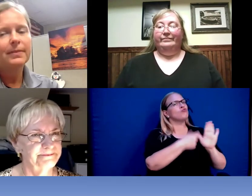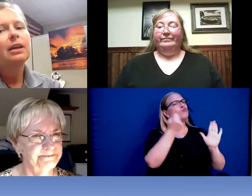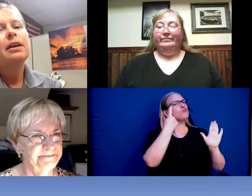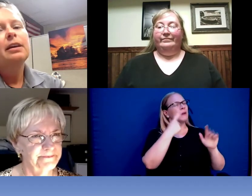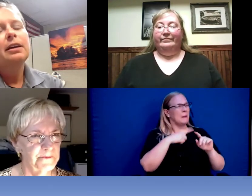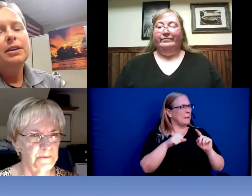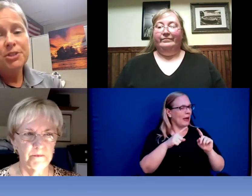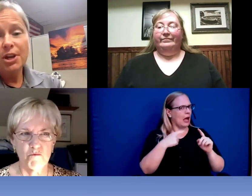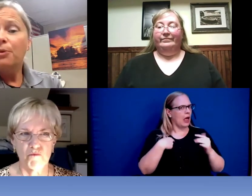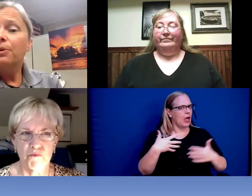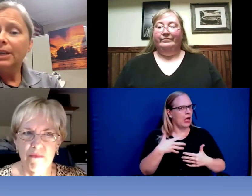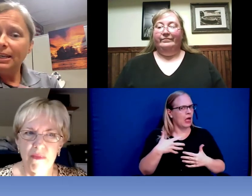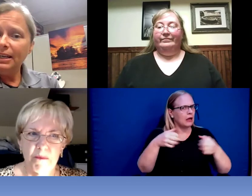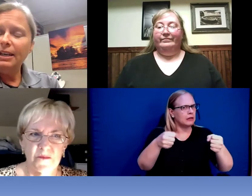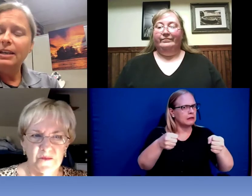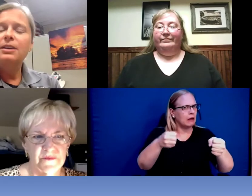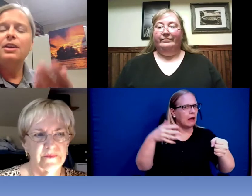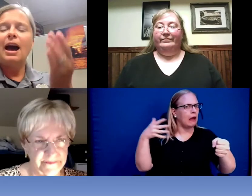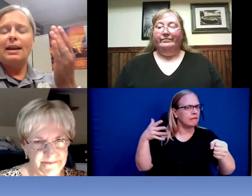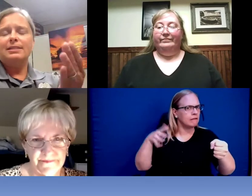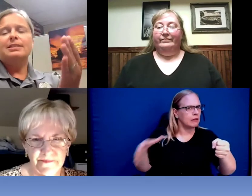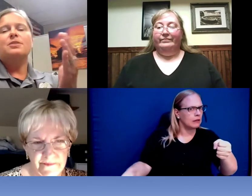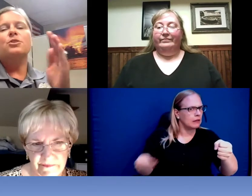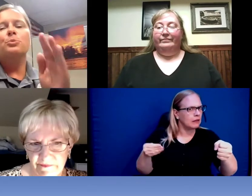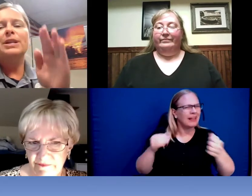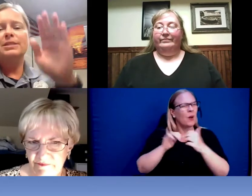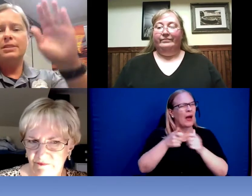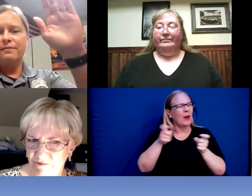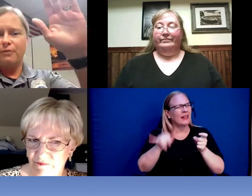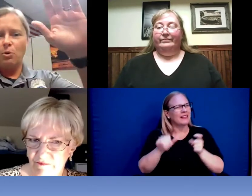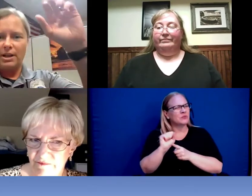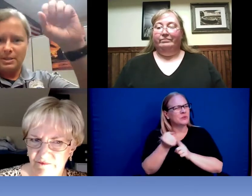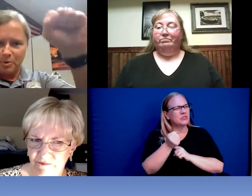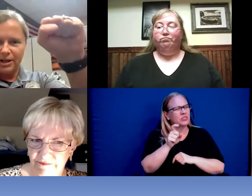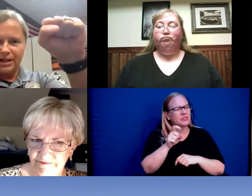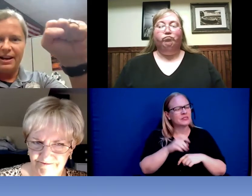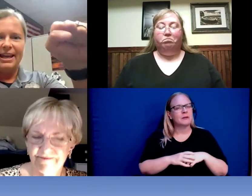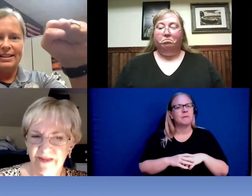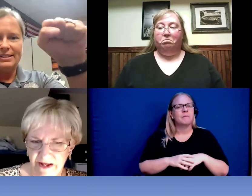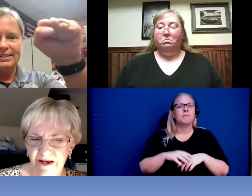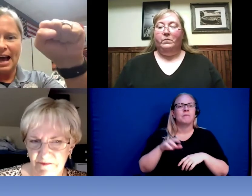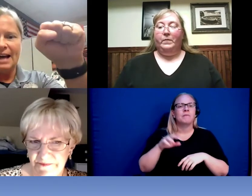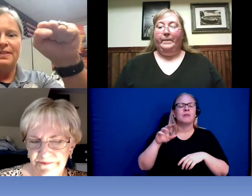Reanna: Honestly the reason for us putting our hands on